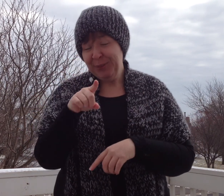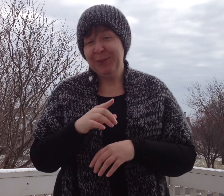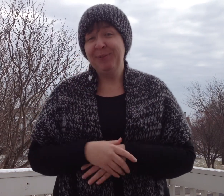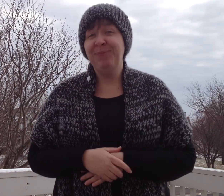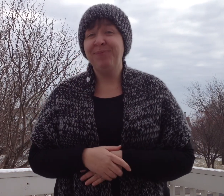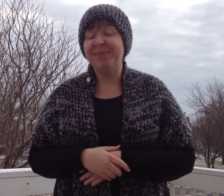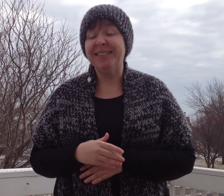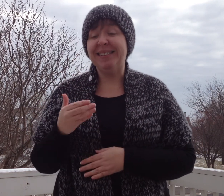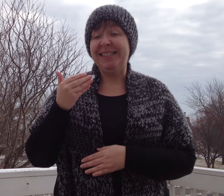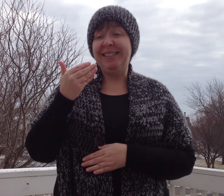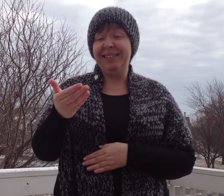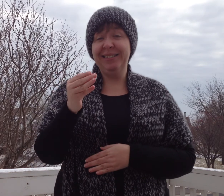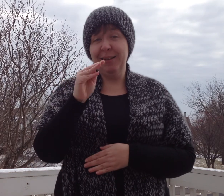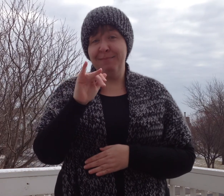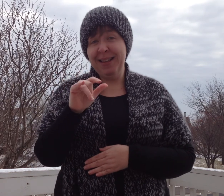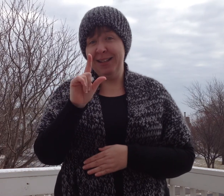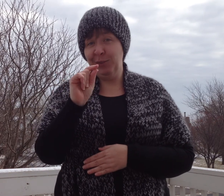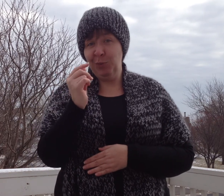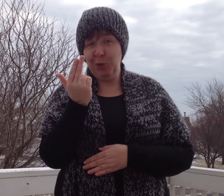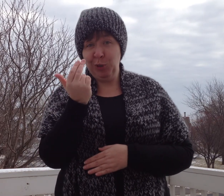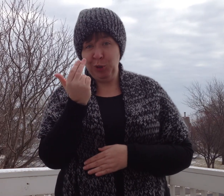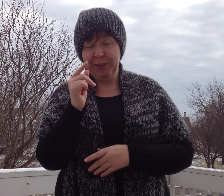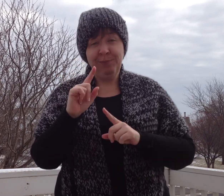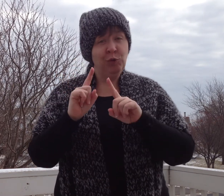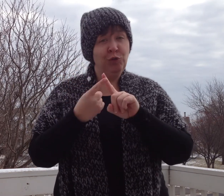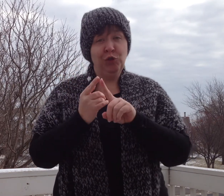During the first night of the May 2013 walk, we will camp